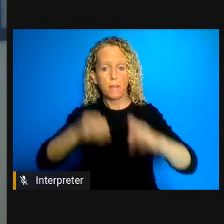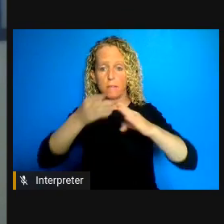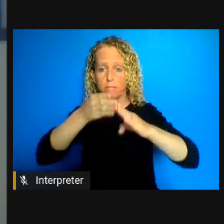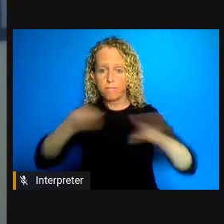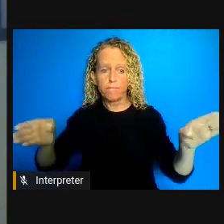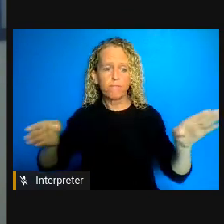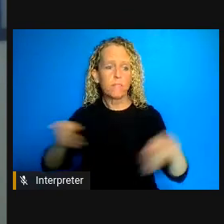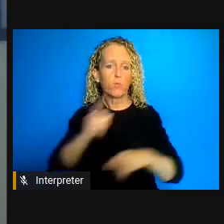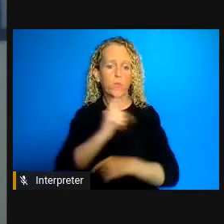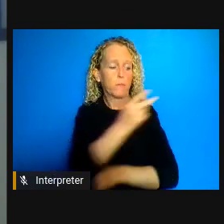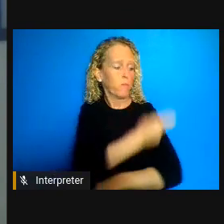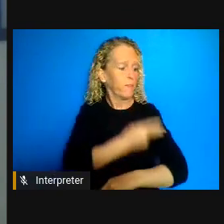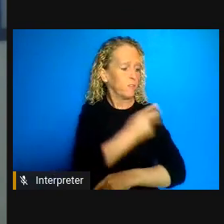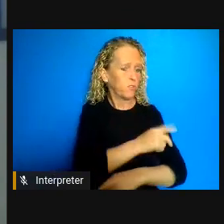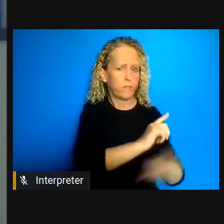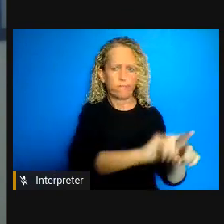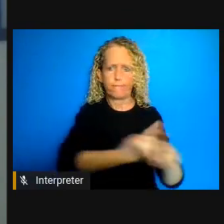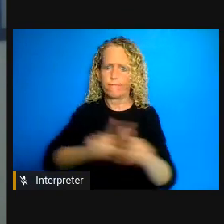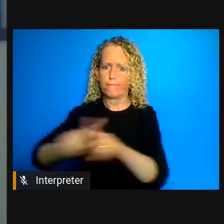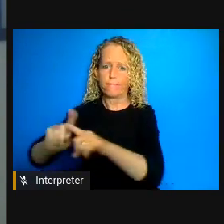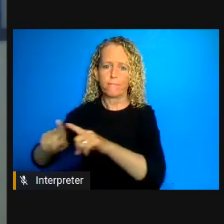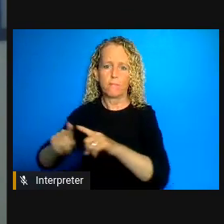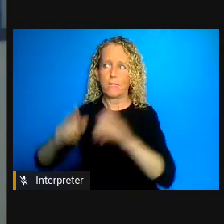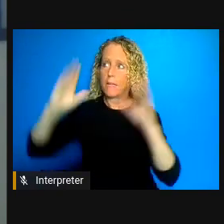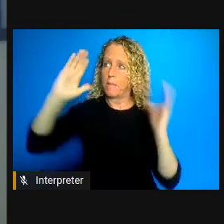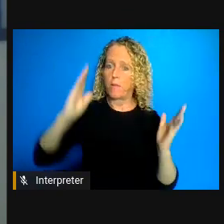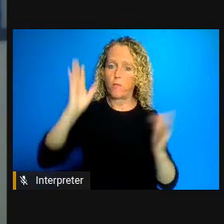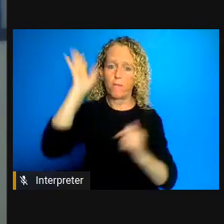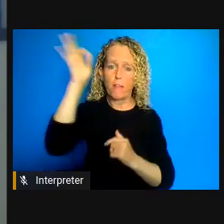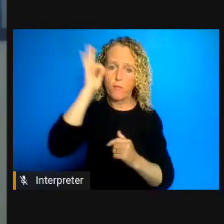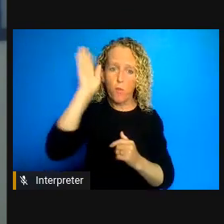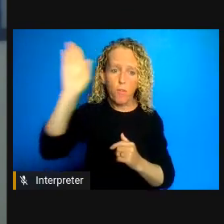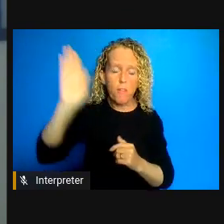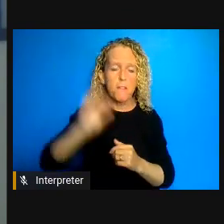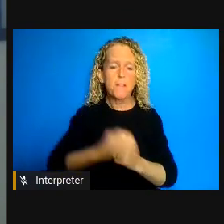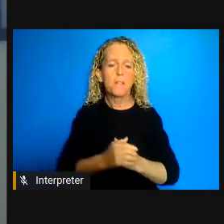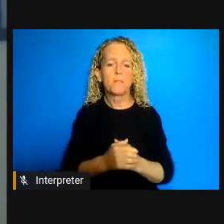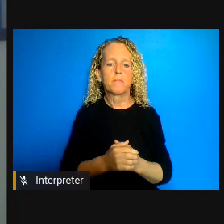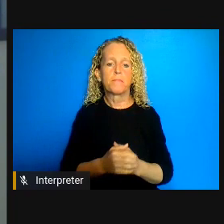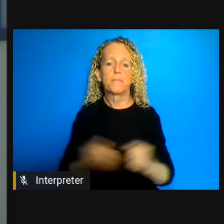to federal. Some of the provinces a lot of the prophecies have actually